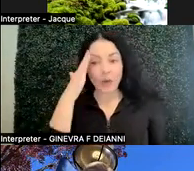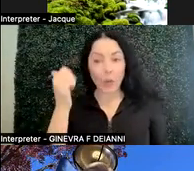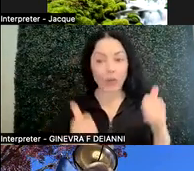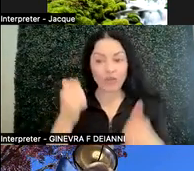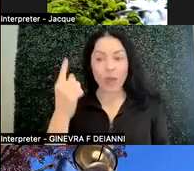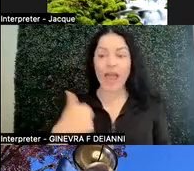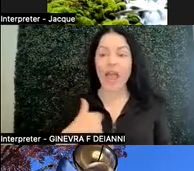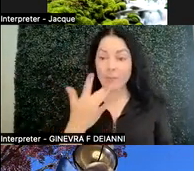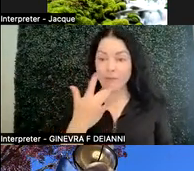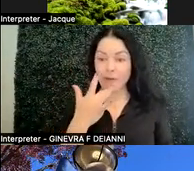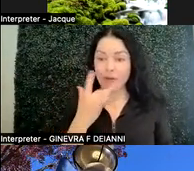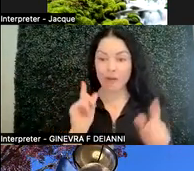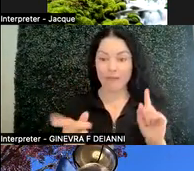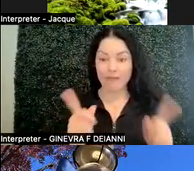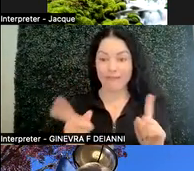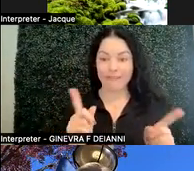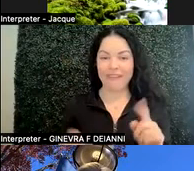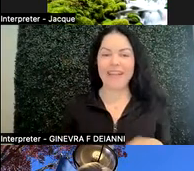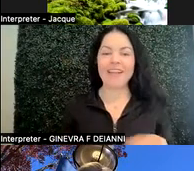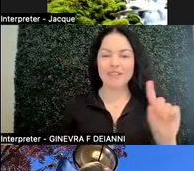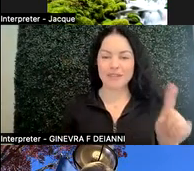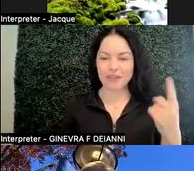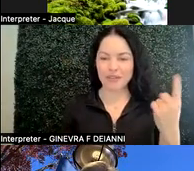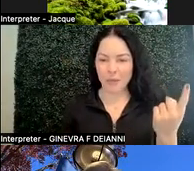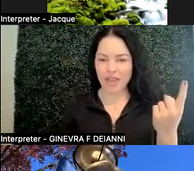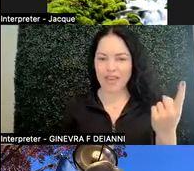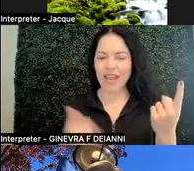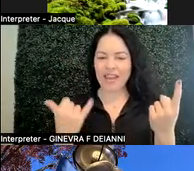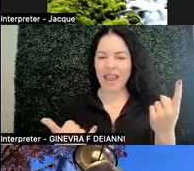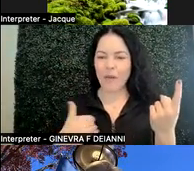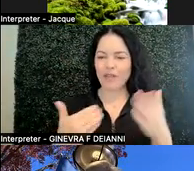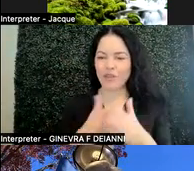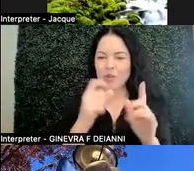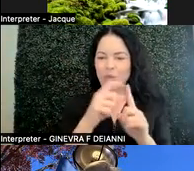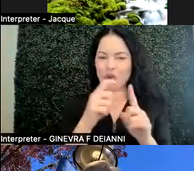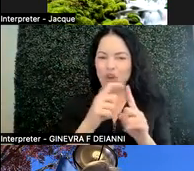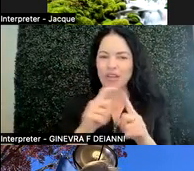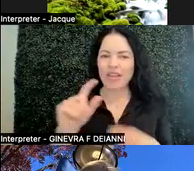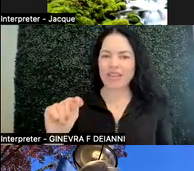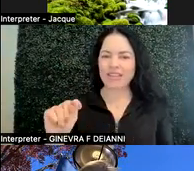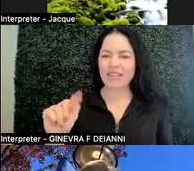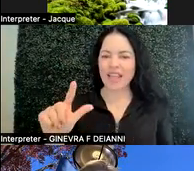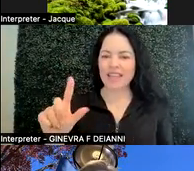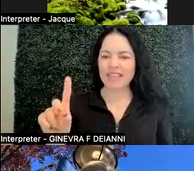And so the first one now has a new word in the dictionary, right? TLDR, too long, didn't read.